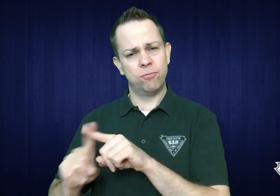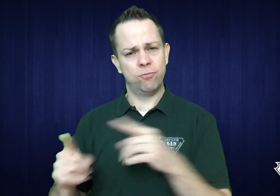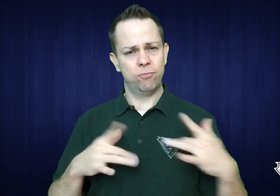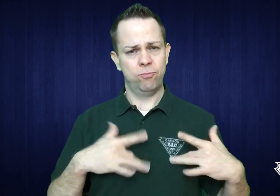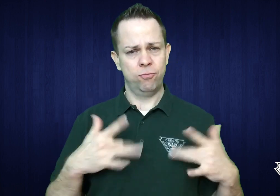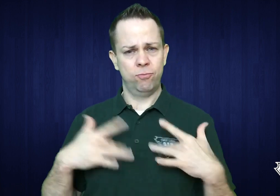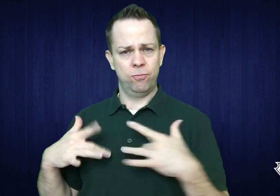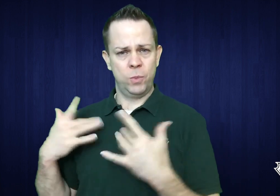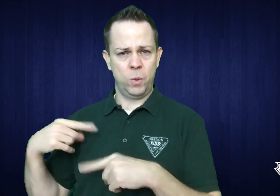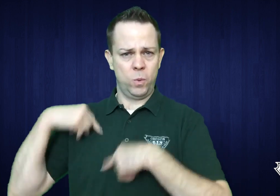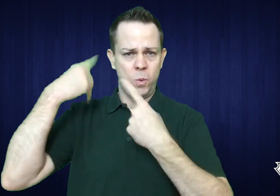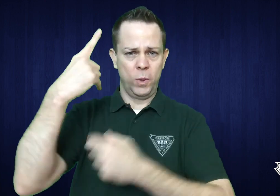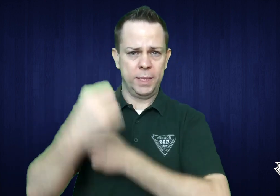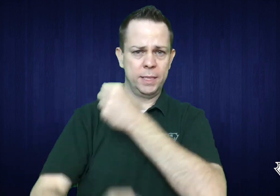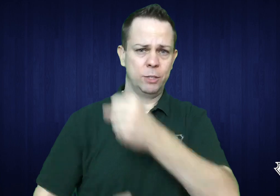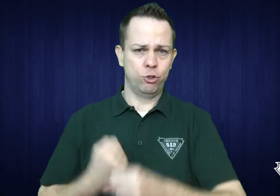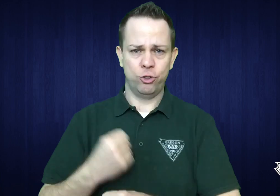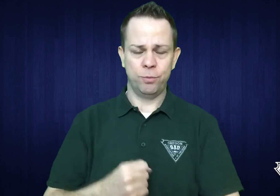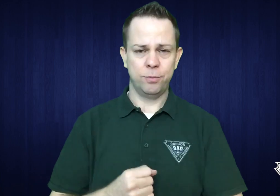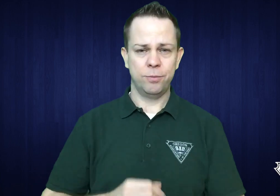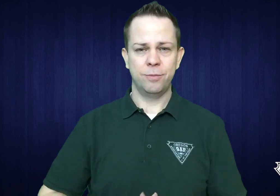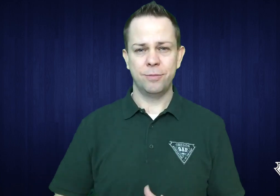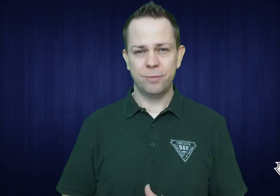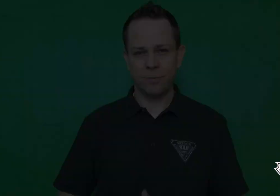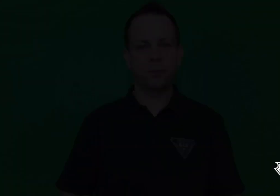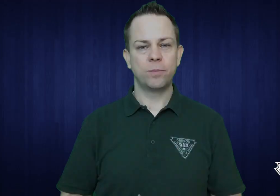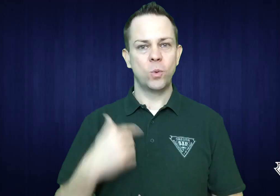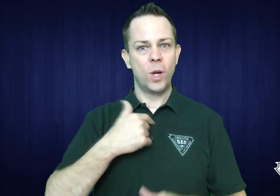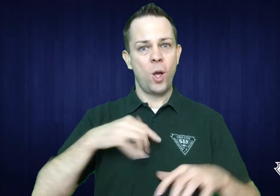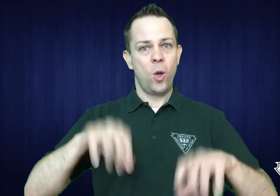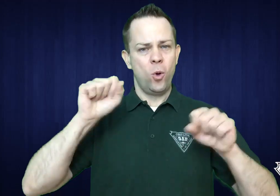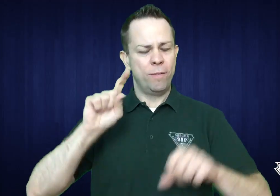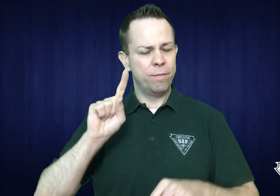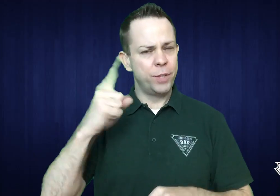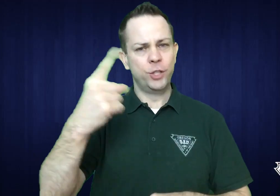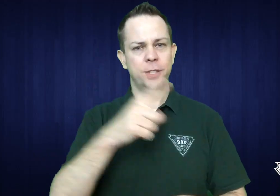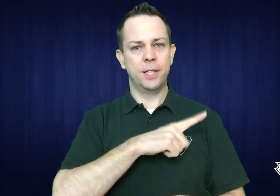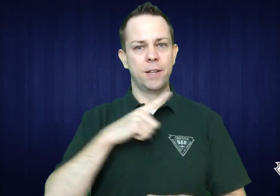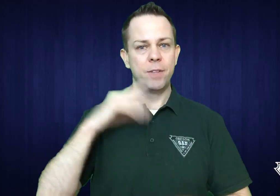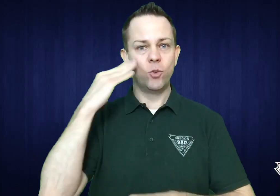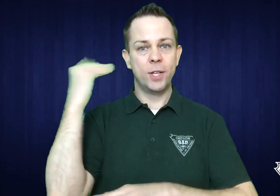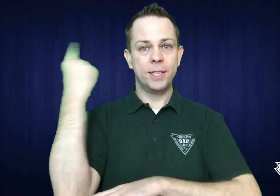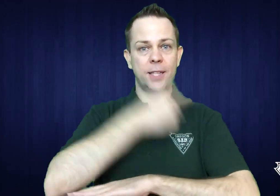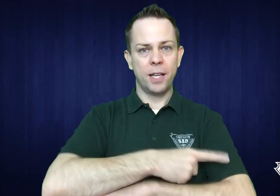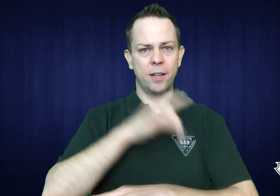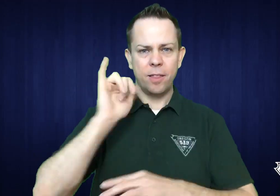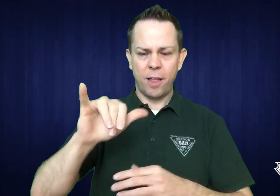we have participated in over the last year. First, we hosted the first ever Legislative Awareness Day.